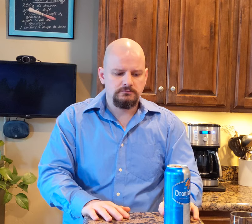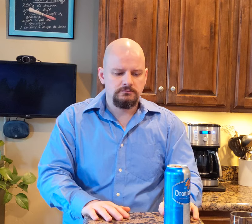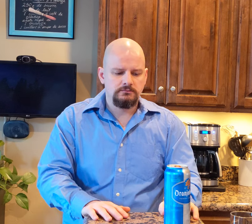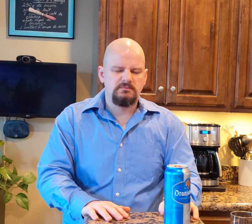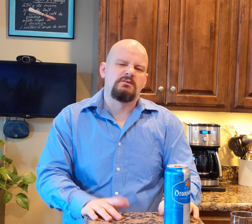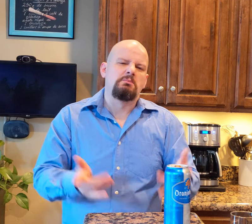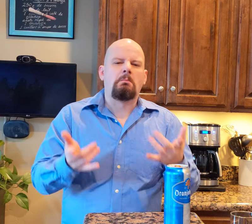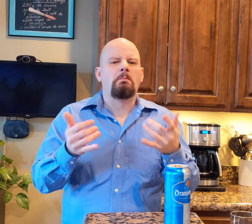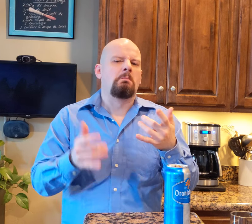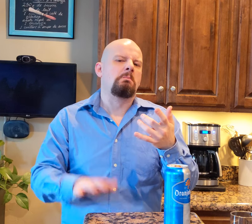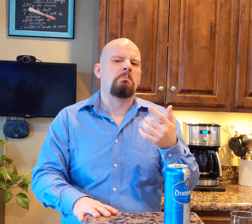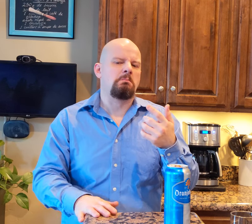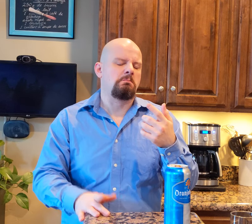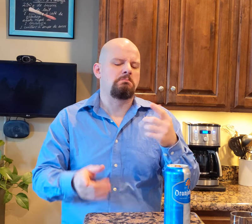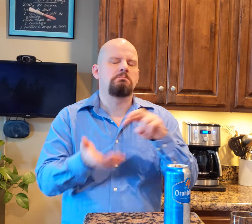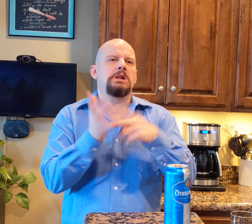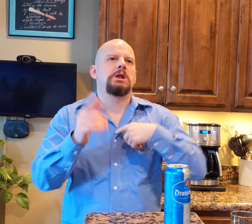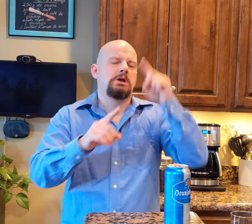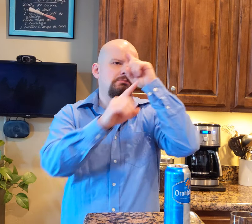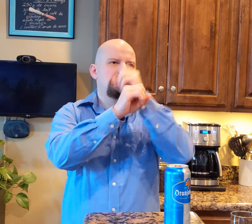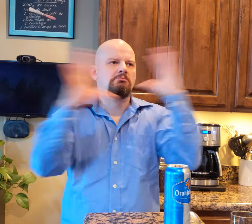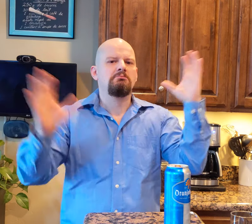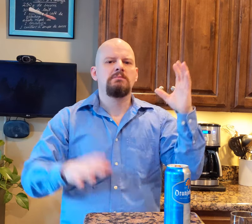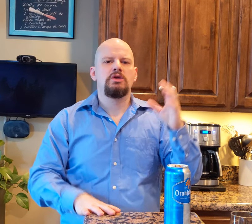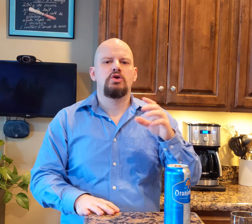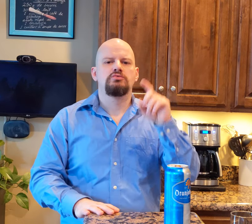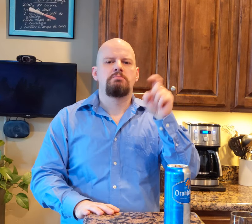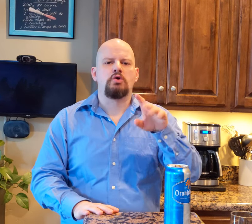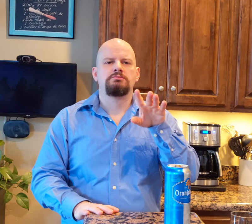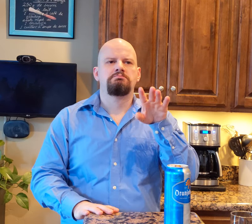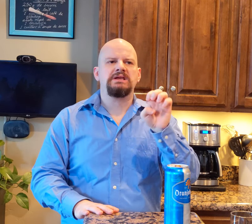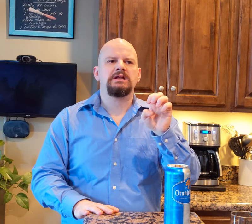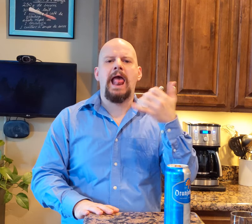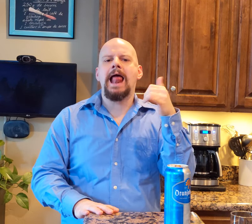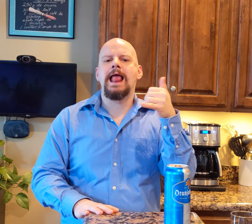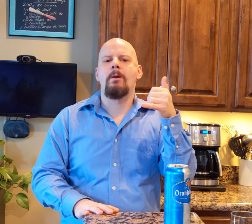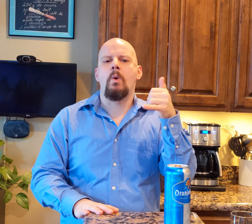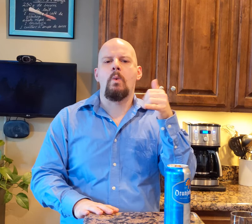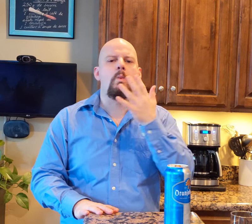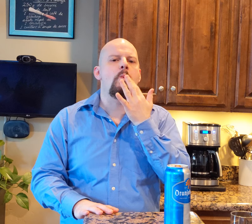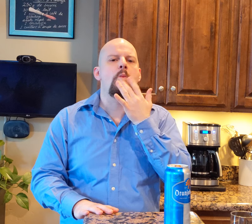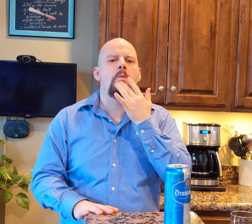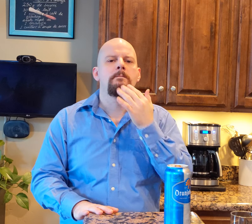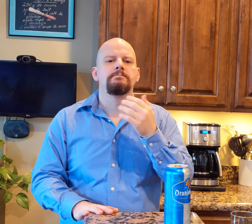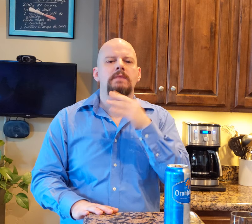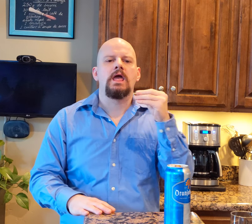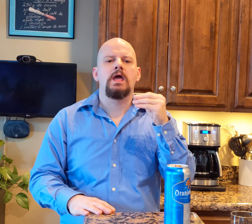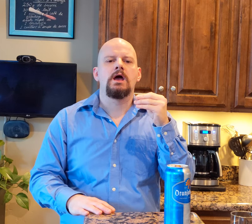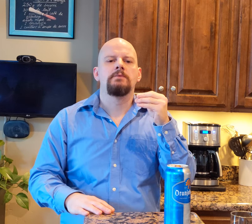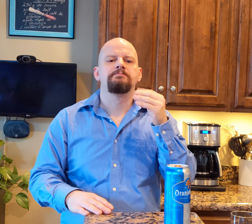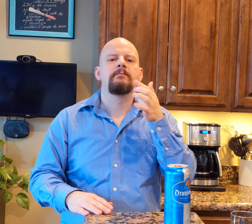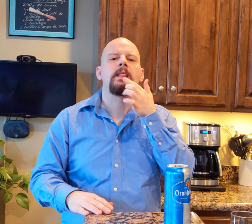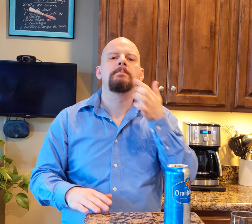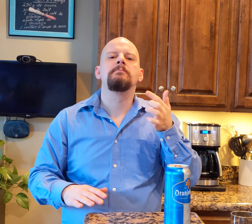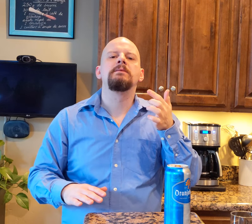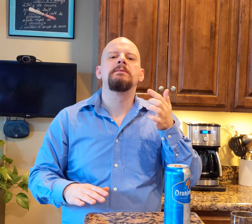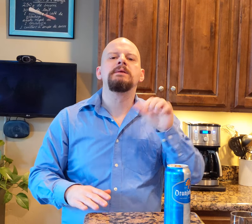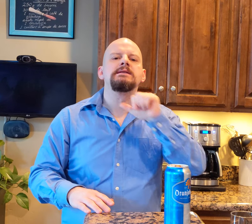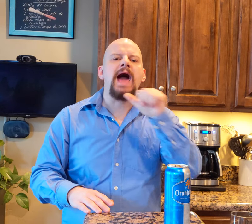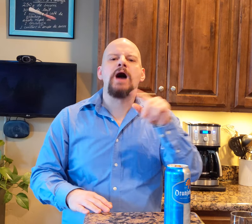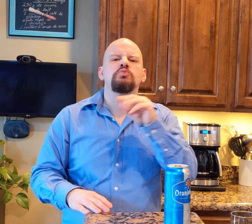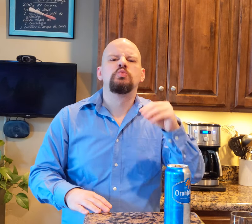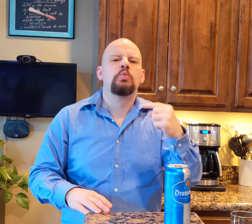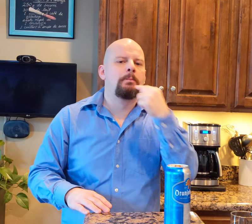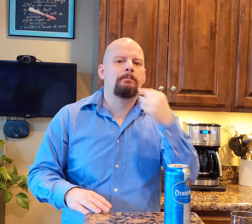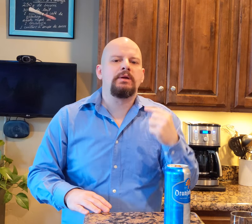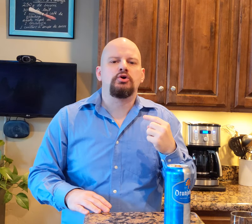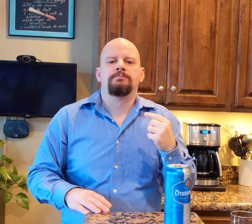I would imagine that the liquid is yellow and not bitter.